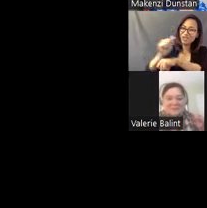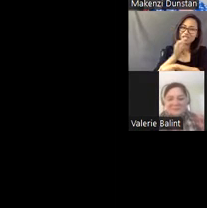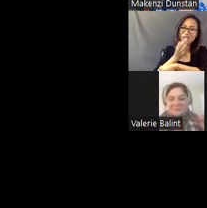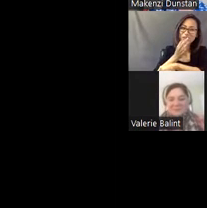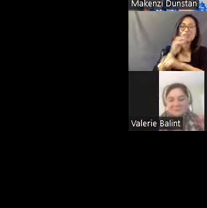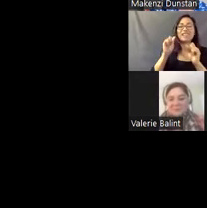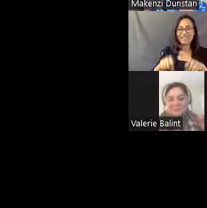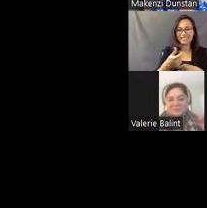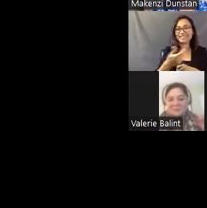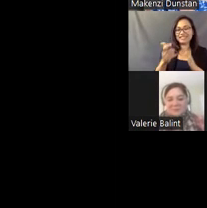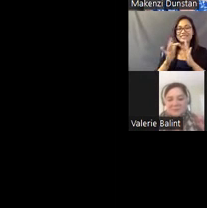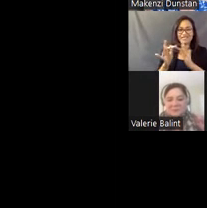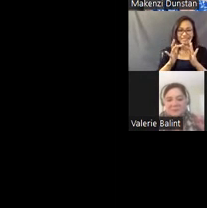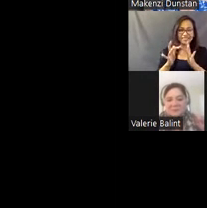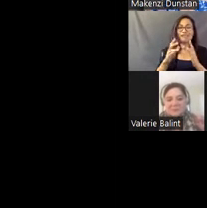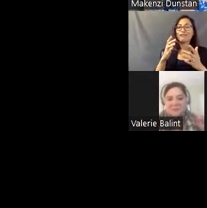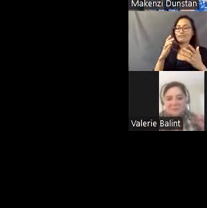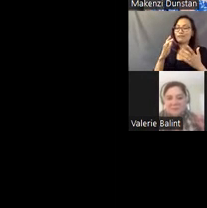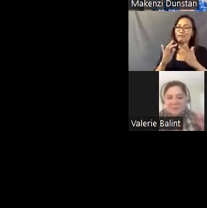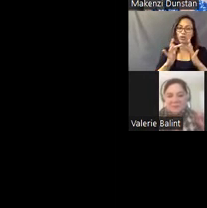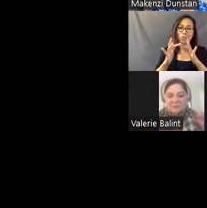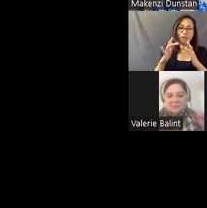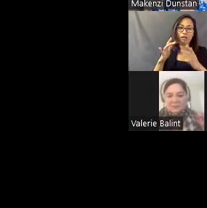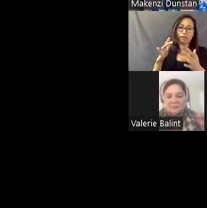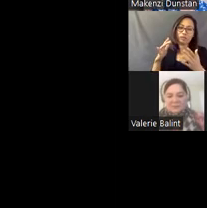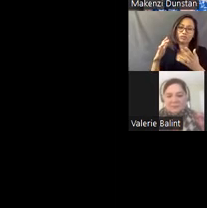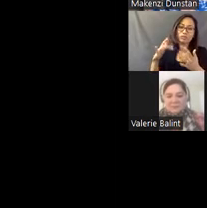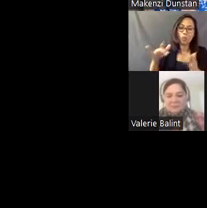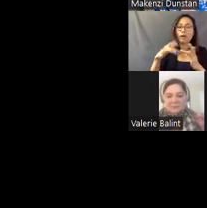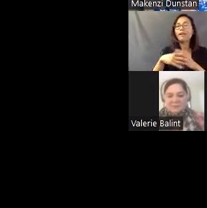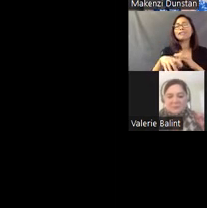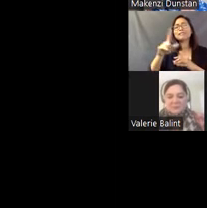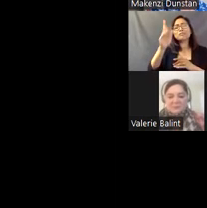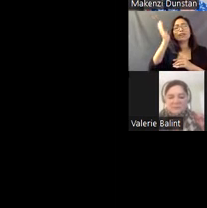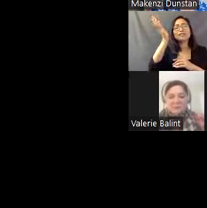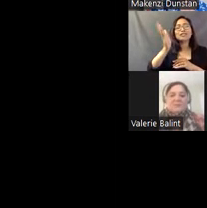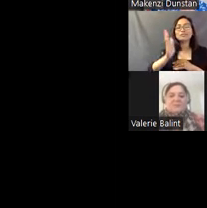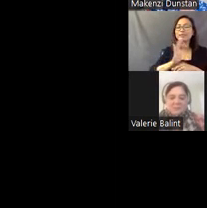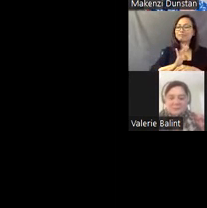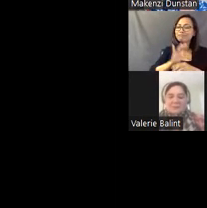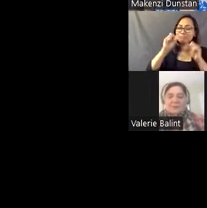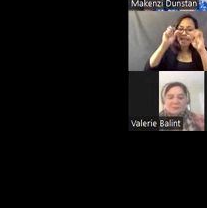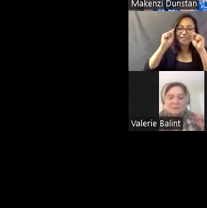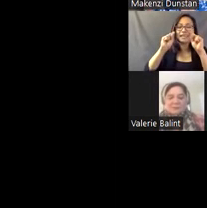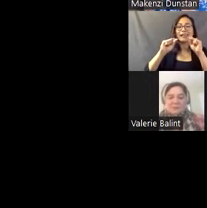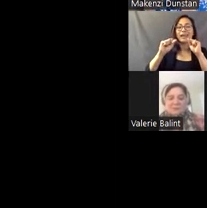This presentation has been amazing, and this road trip continues onward.